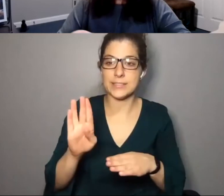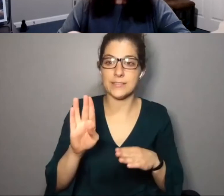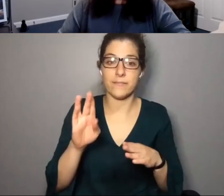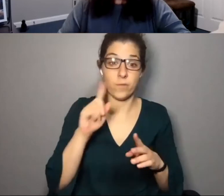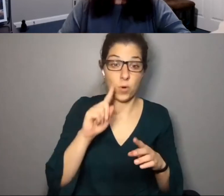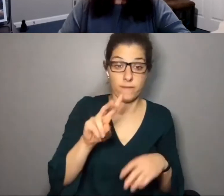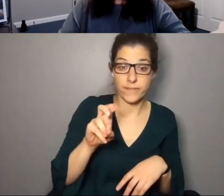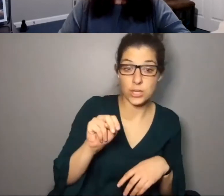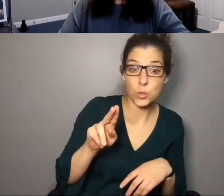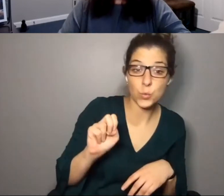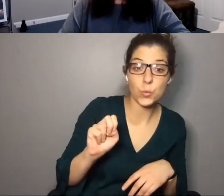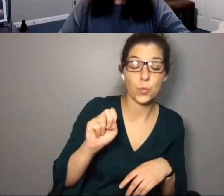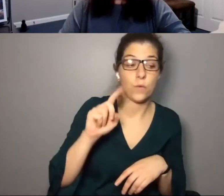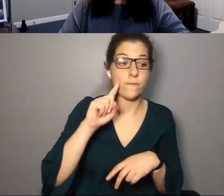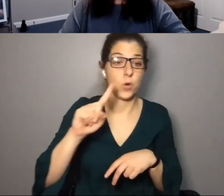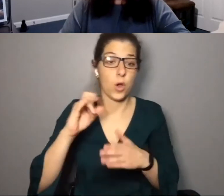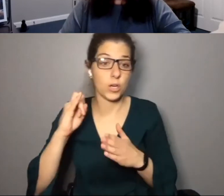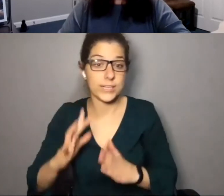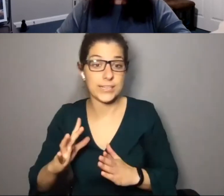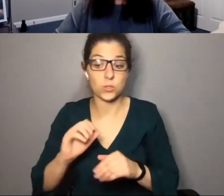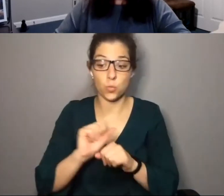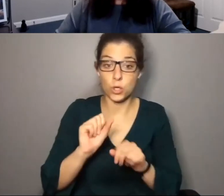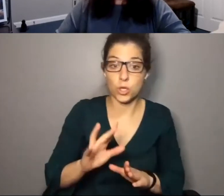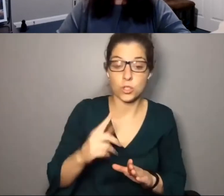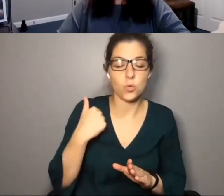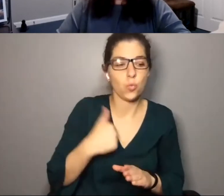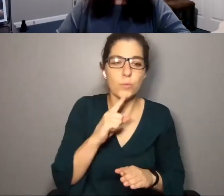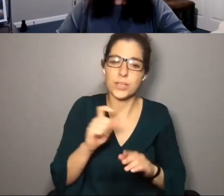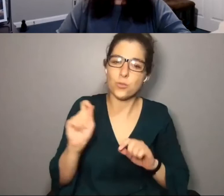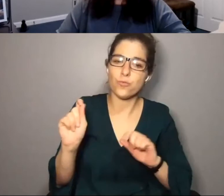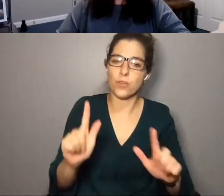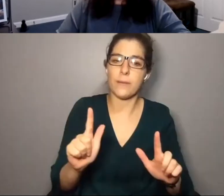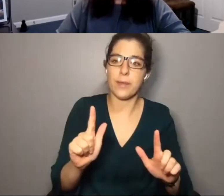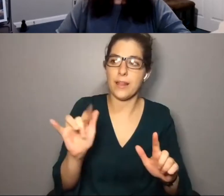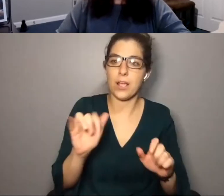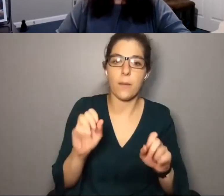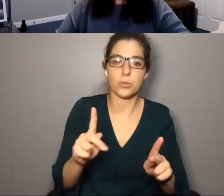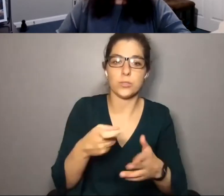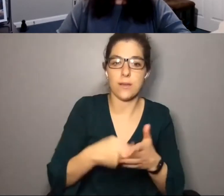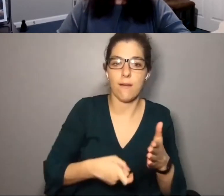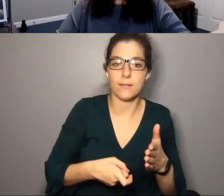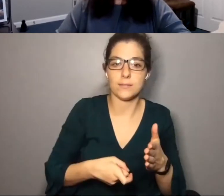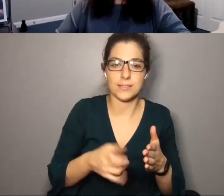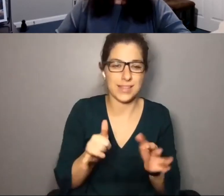for the venues or if it's for the artists and workers, we really need to start framing that